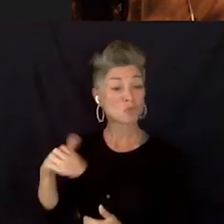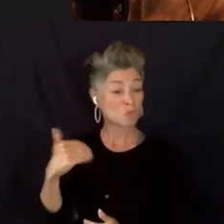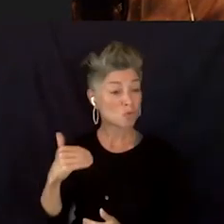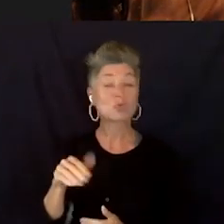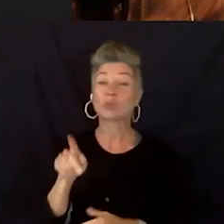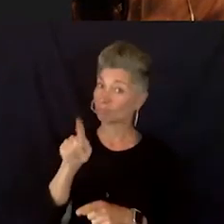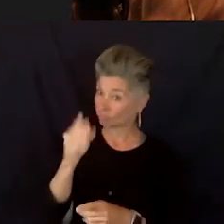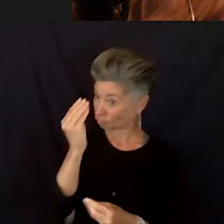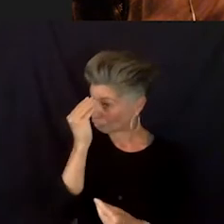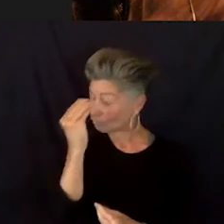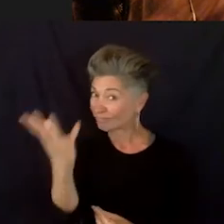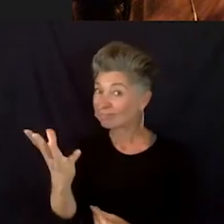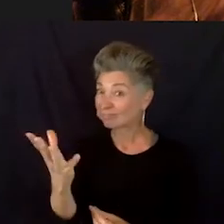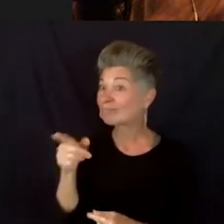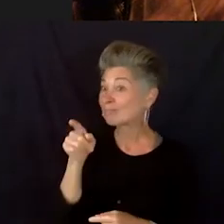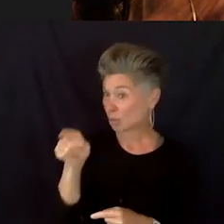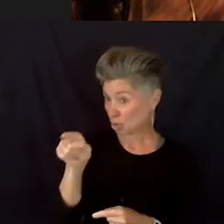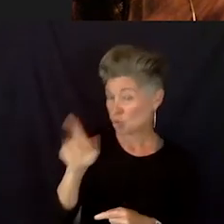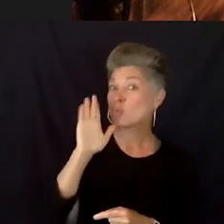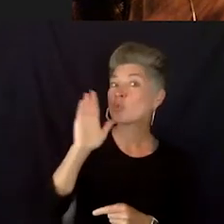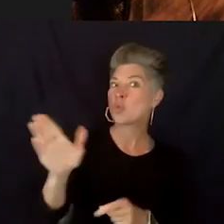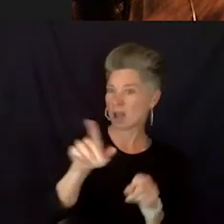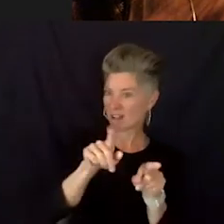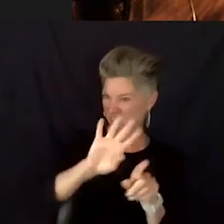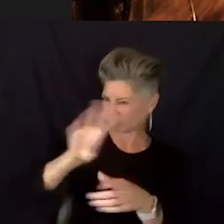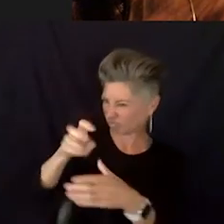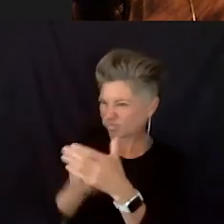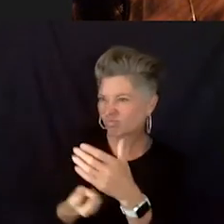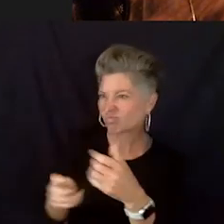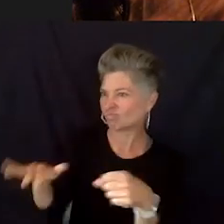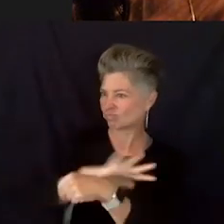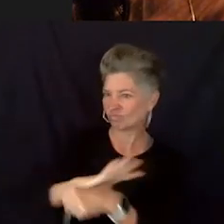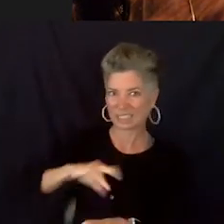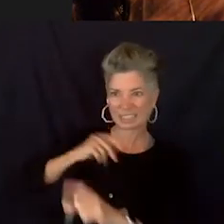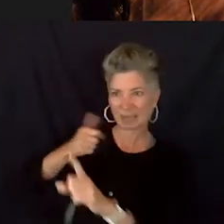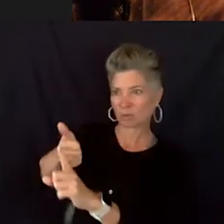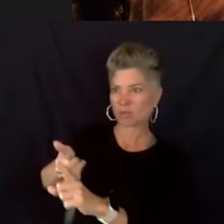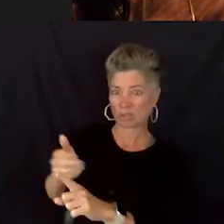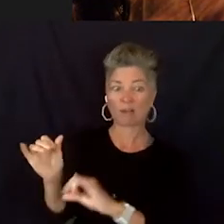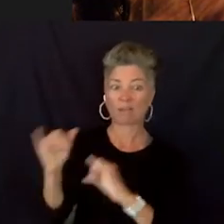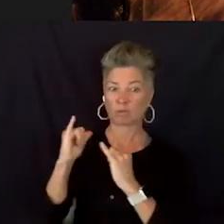and it's just like you feel so like free in a way of like, I'm not living a lie.